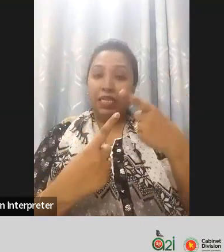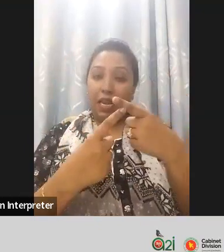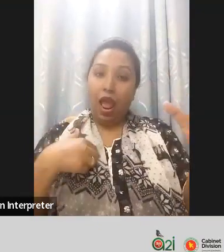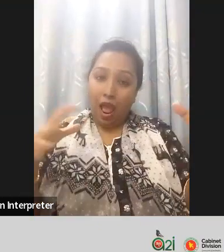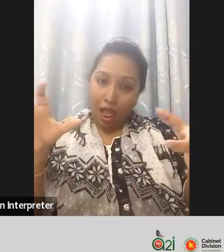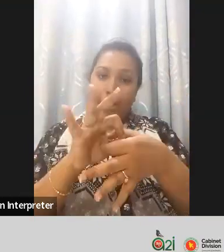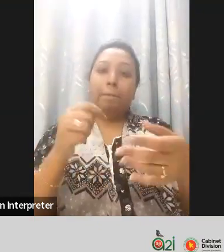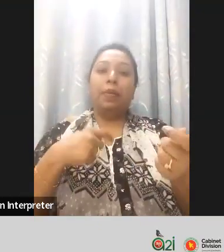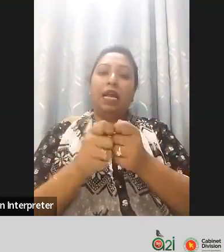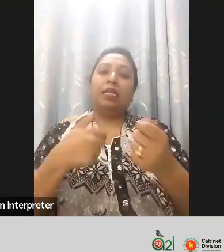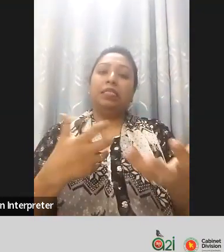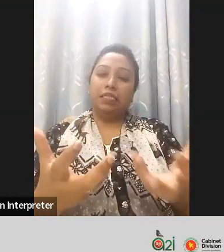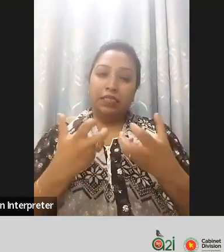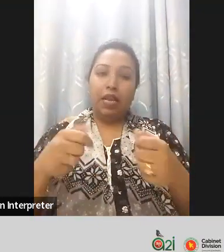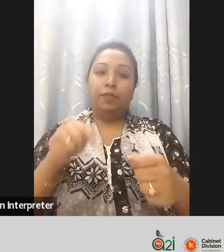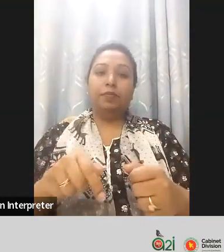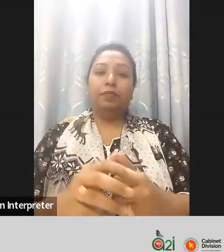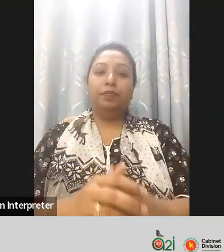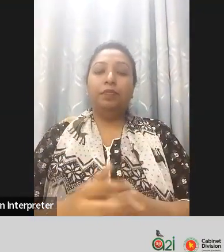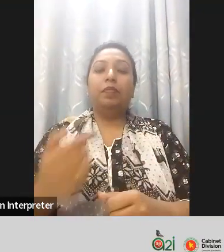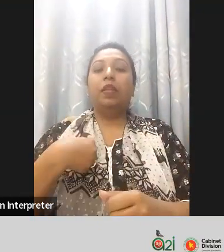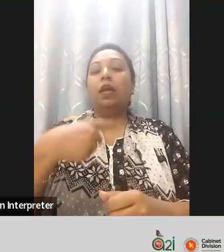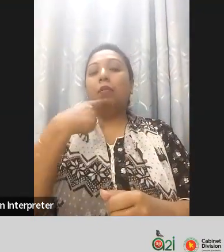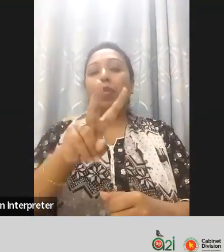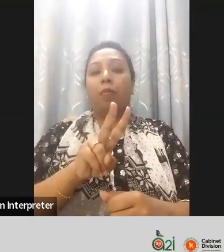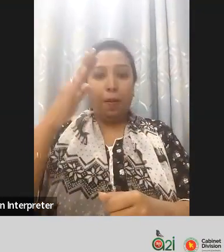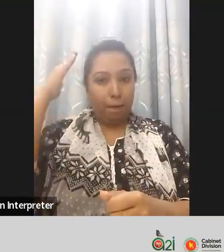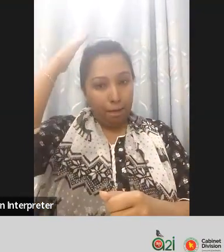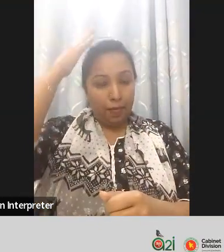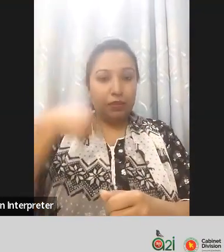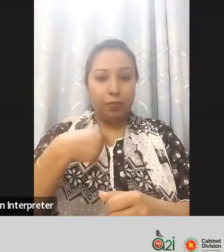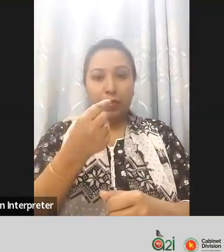Thank you very much just two things I know that we're running out of time two things I'd like to